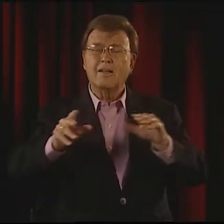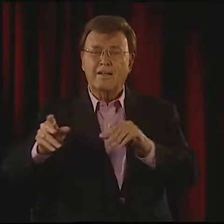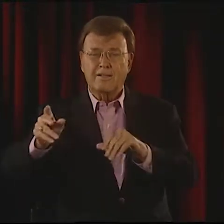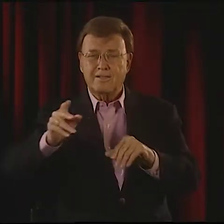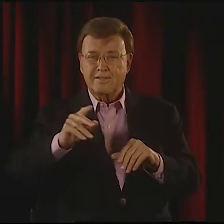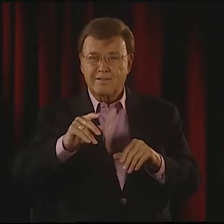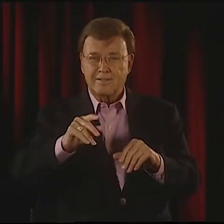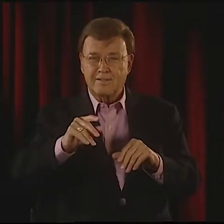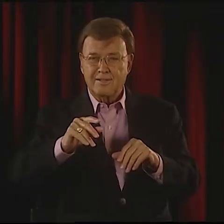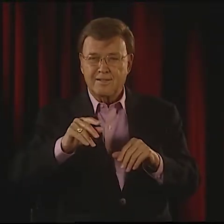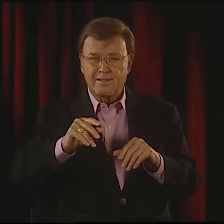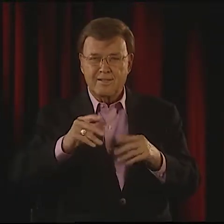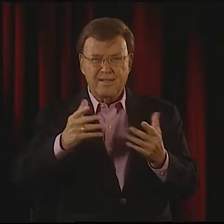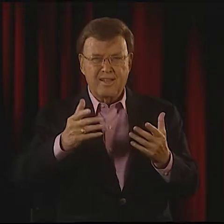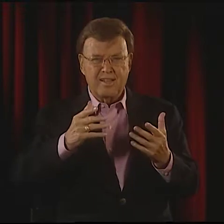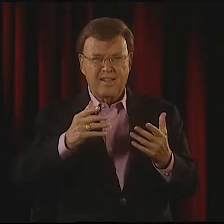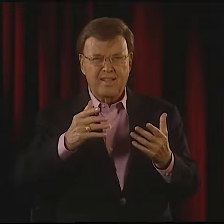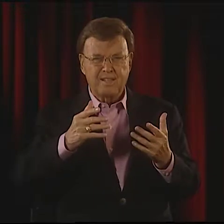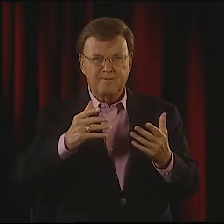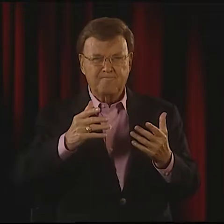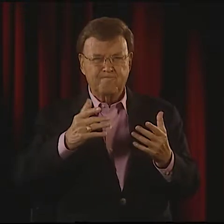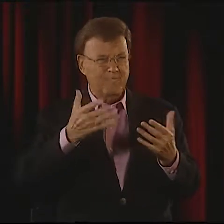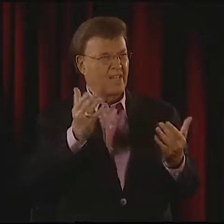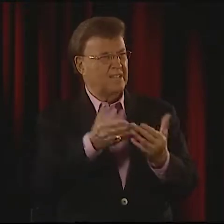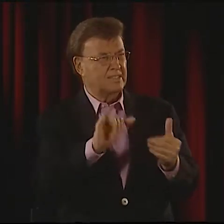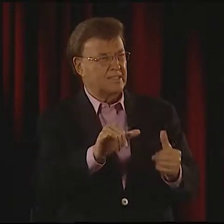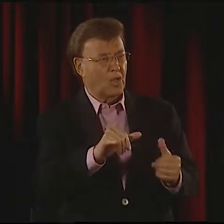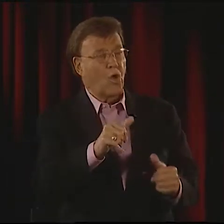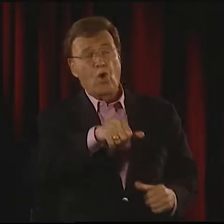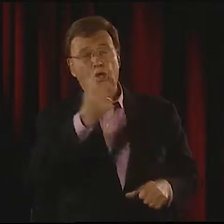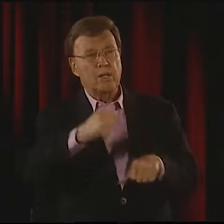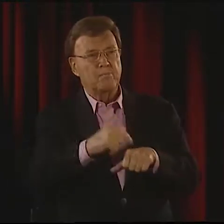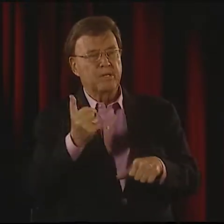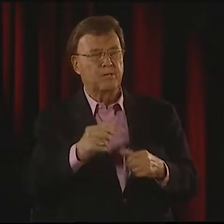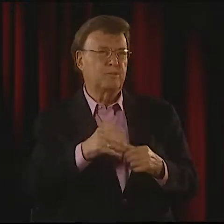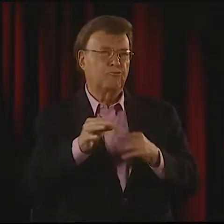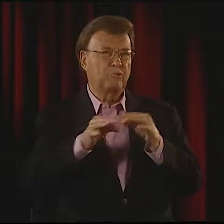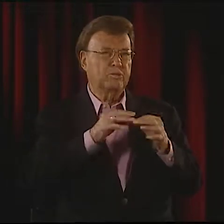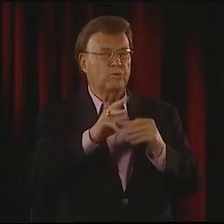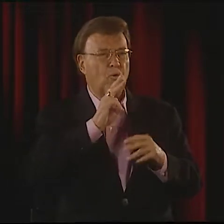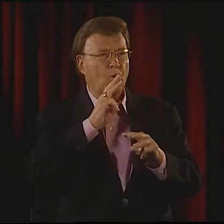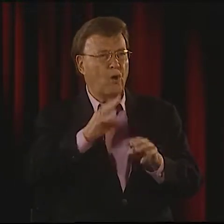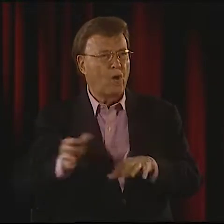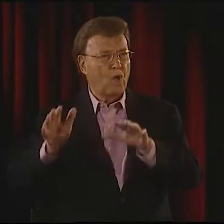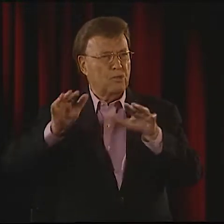AND BUTTERFLIES. IT WAS LIKE THAT, OR ANOTHER EXAMPLE,